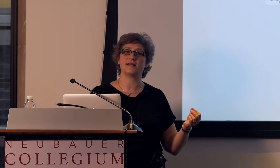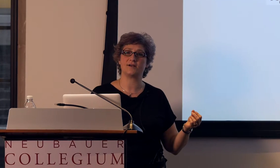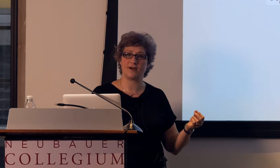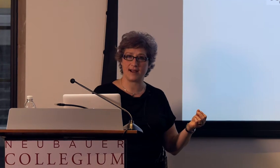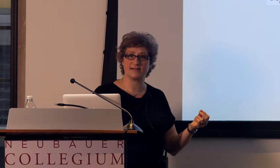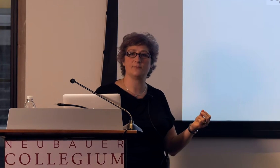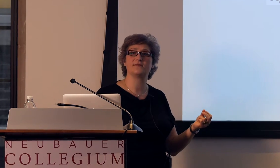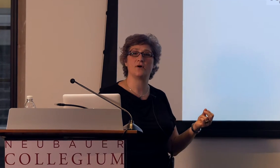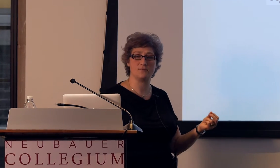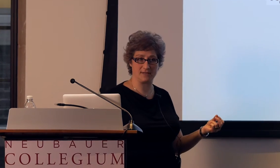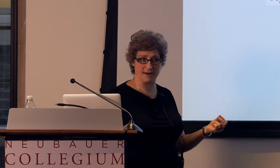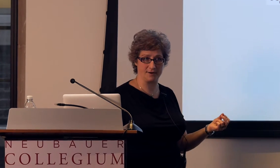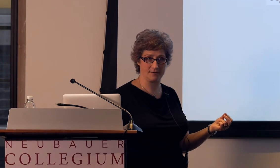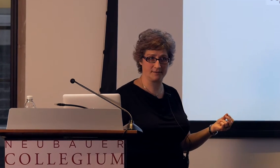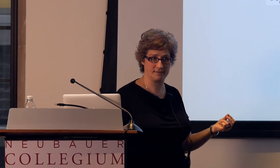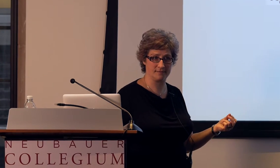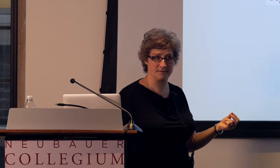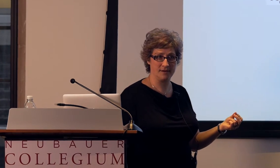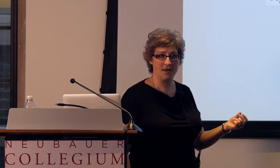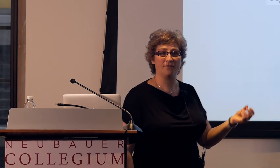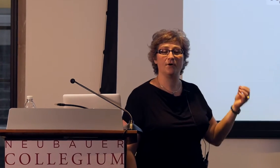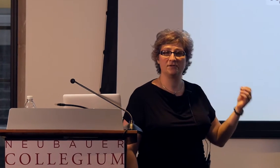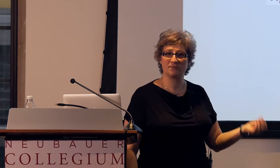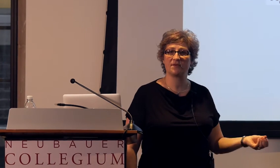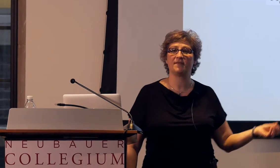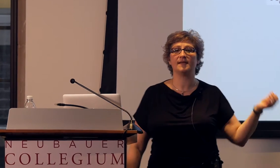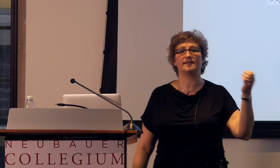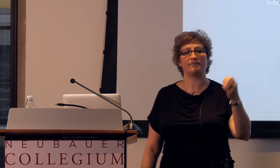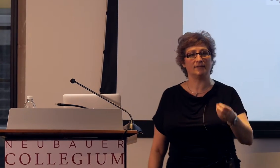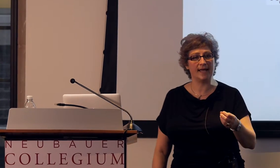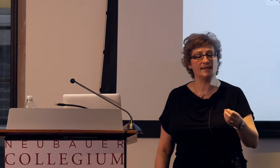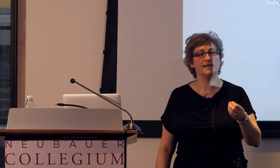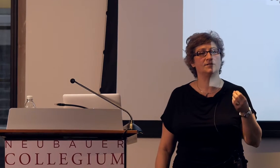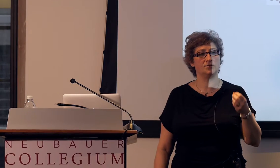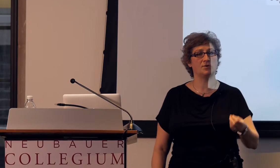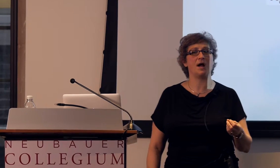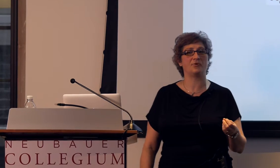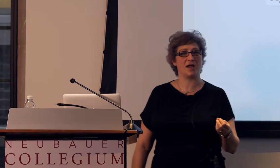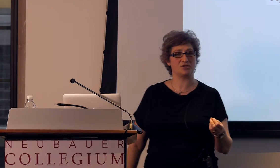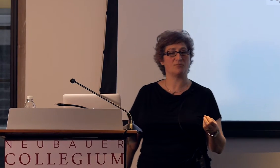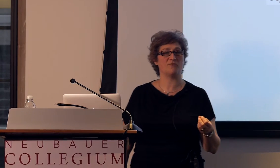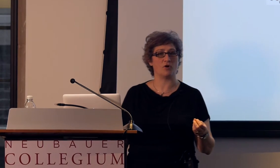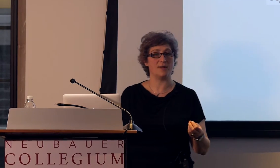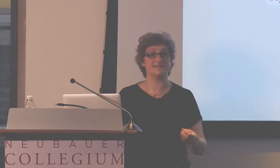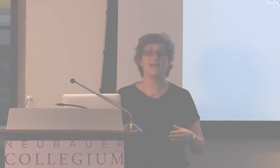interacting with the homesigner, those were the things that related to comprehension performance